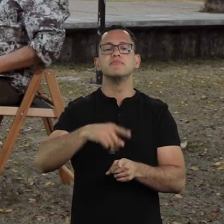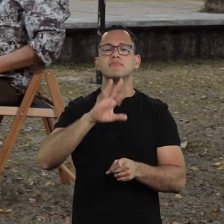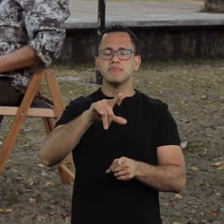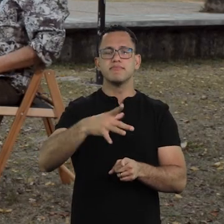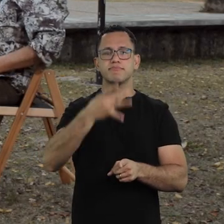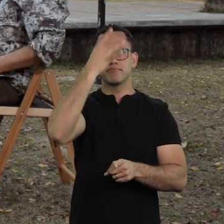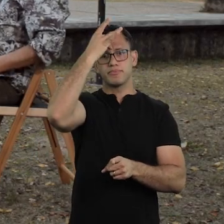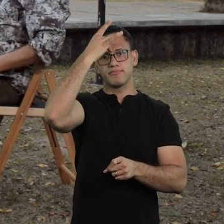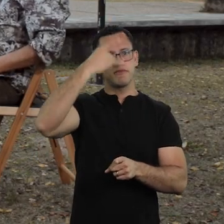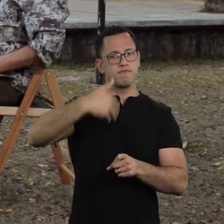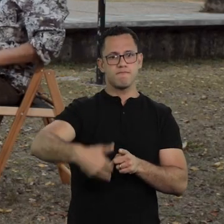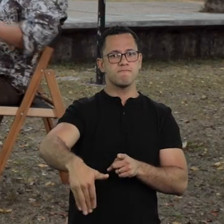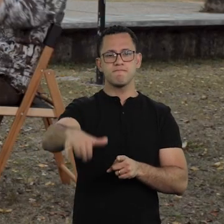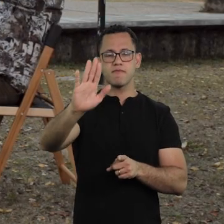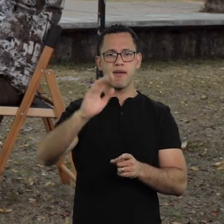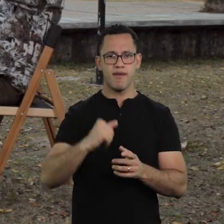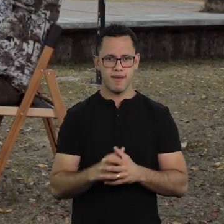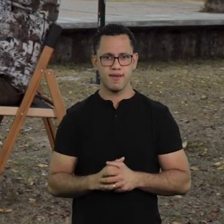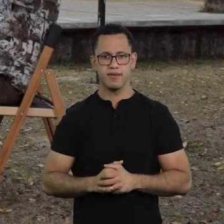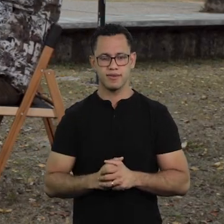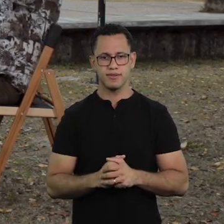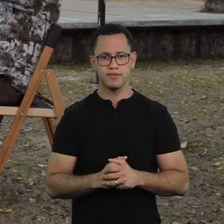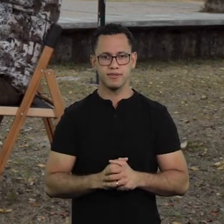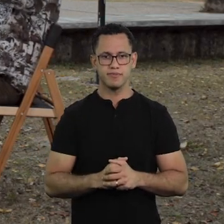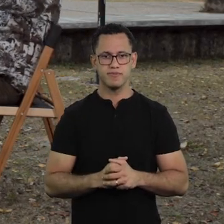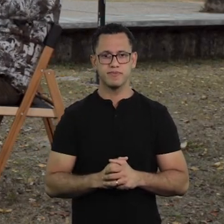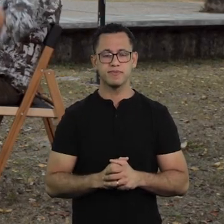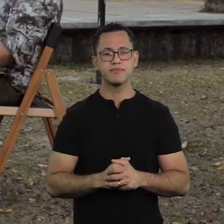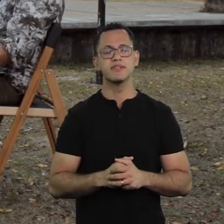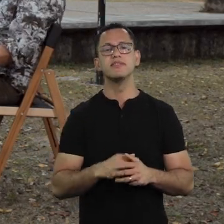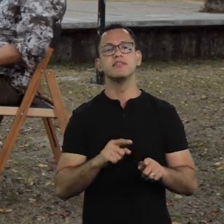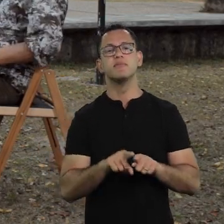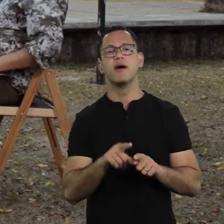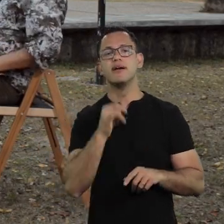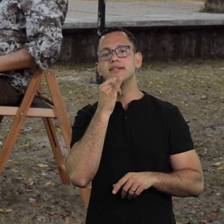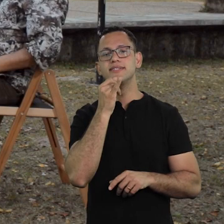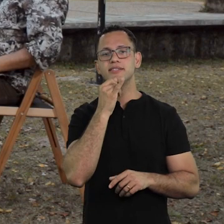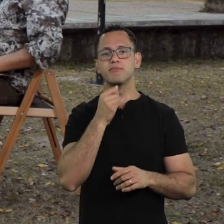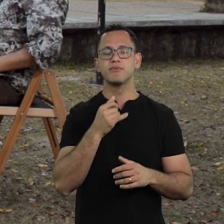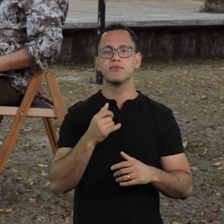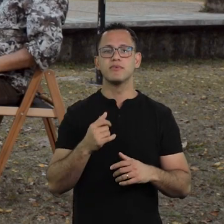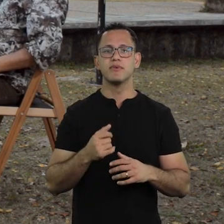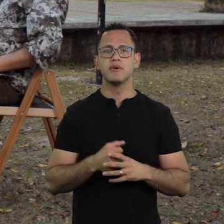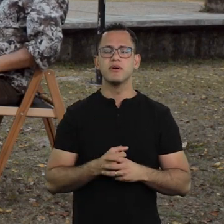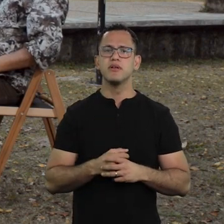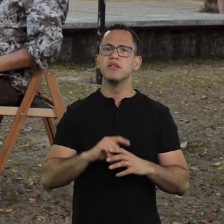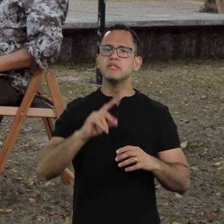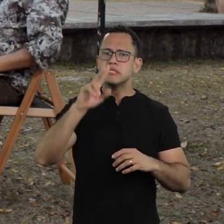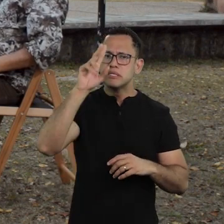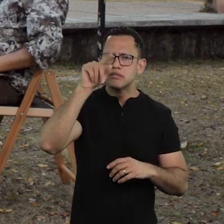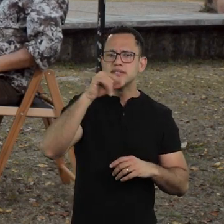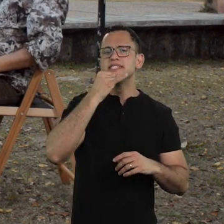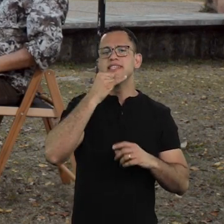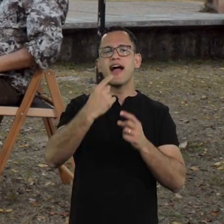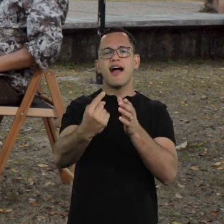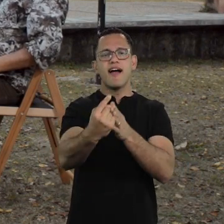Which you will take to the grave... Remember that fight against... The time in history, and what you were doing